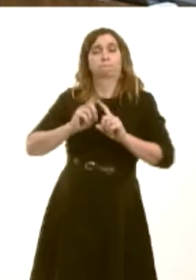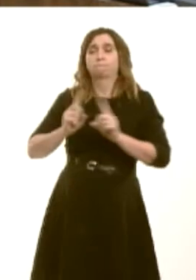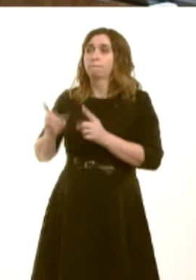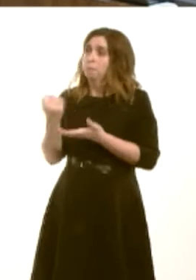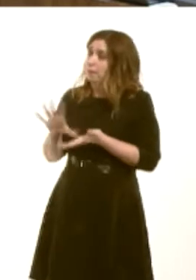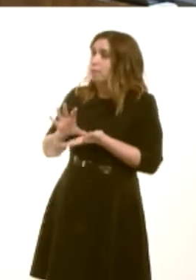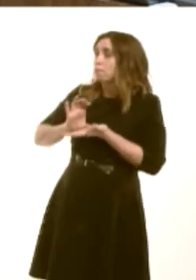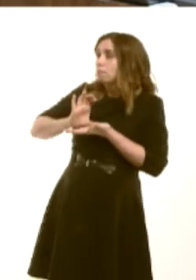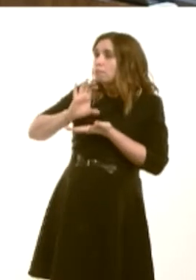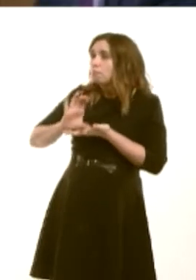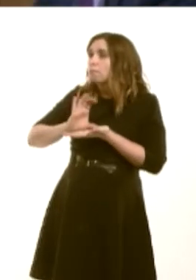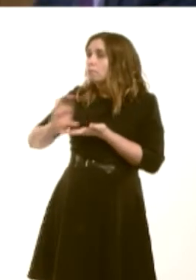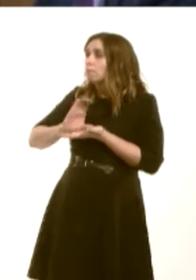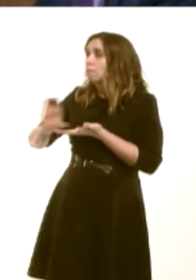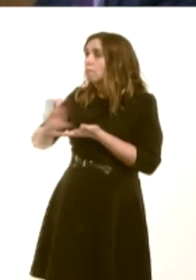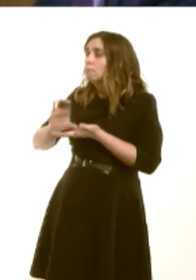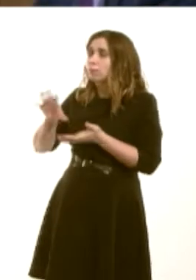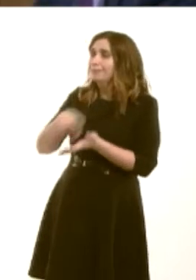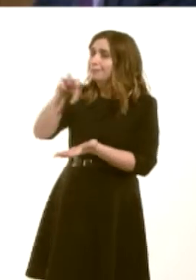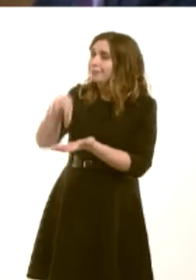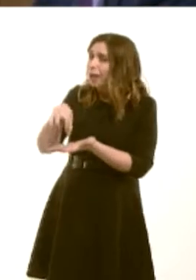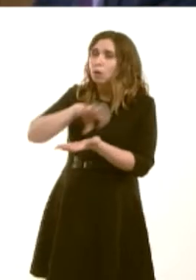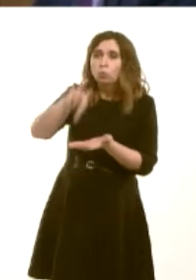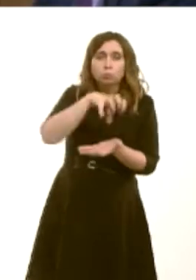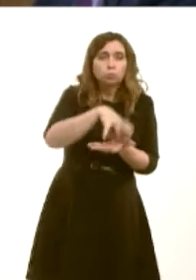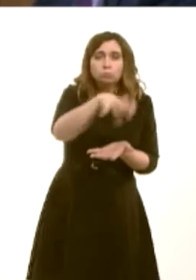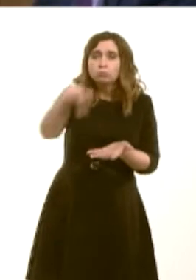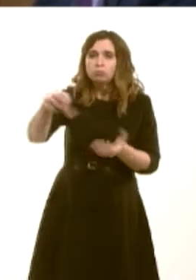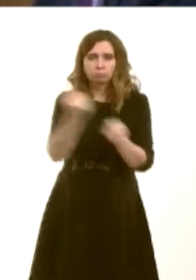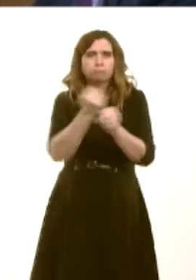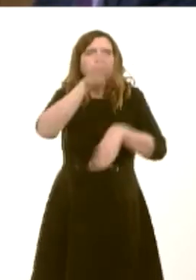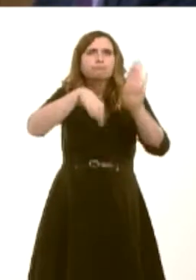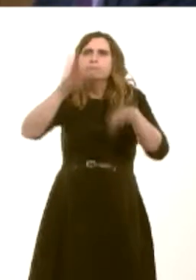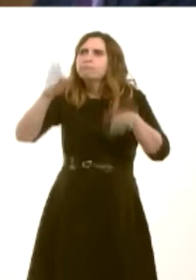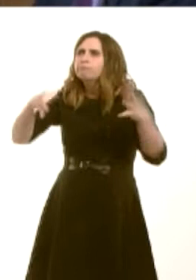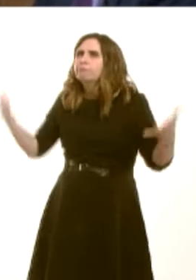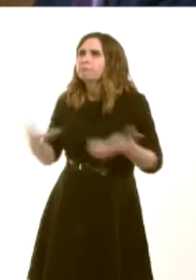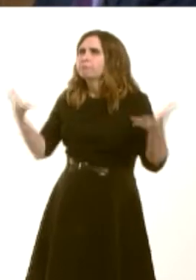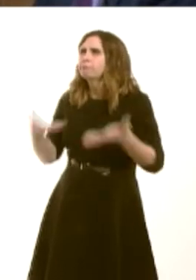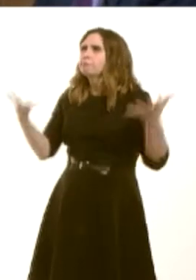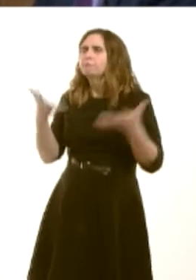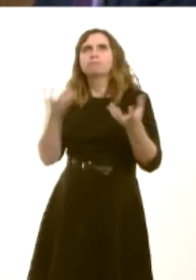for towns to be refurbished and to be revitalised. Weíve done that, of course, through various